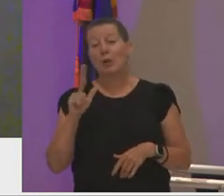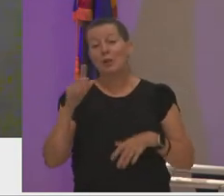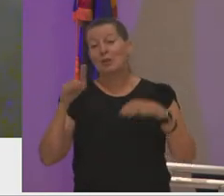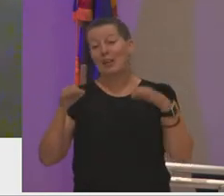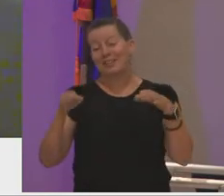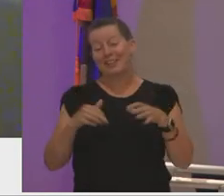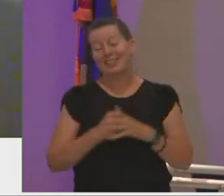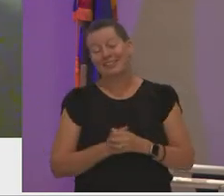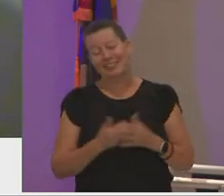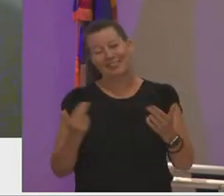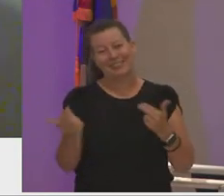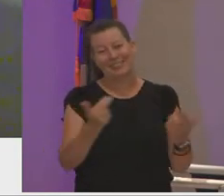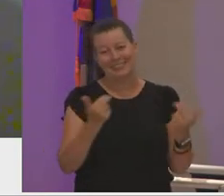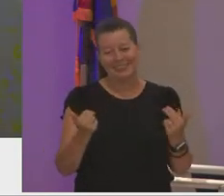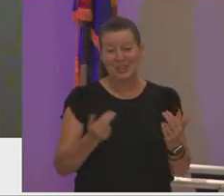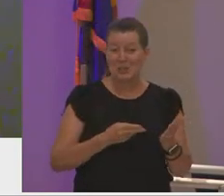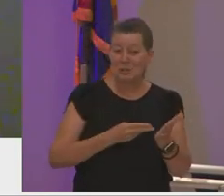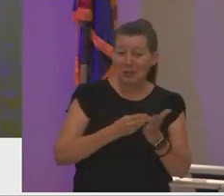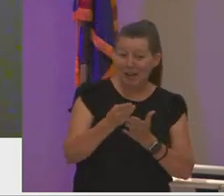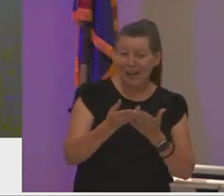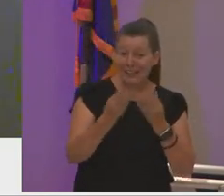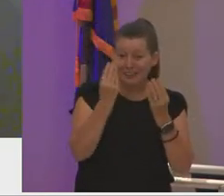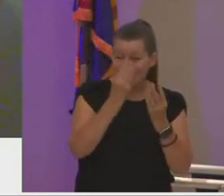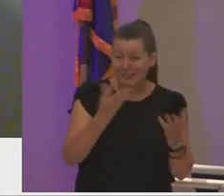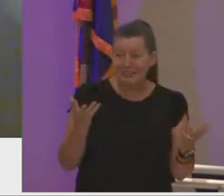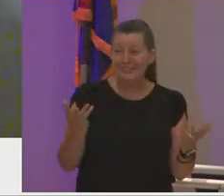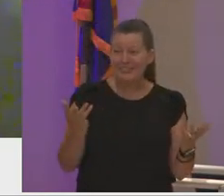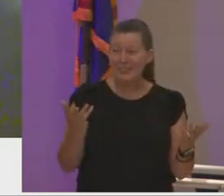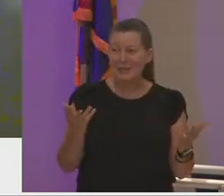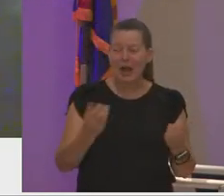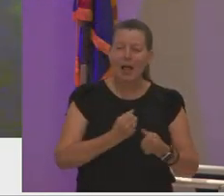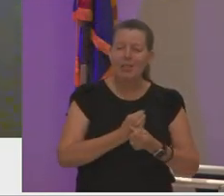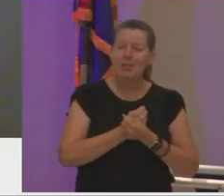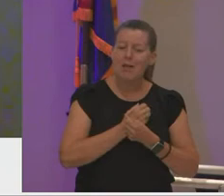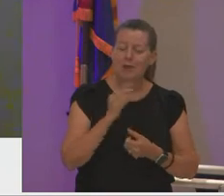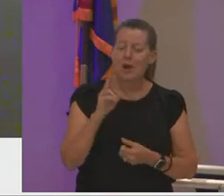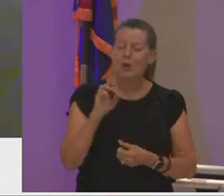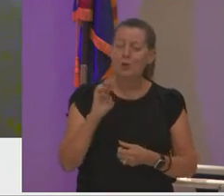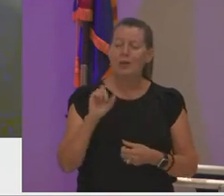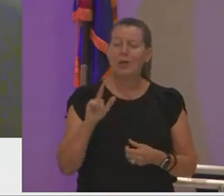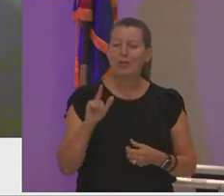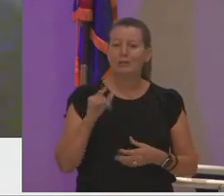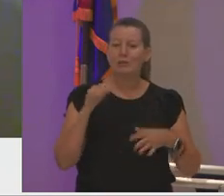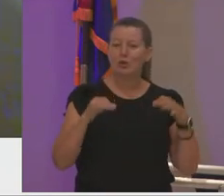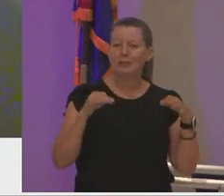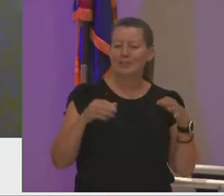and to be honest i absolutely loved criminal justice i had every intention